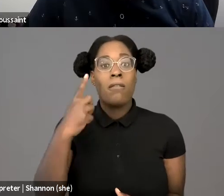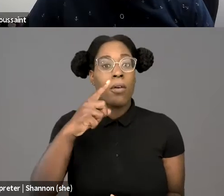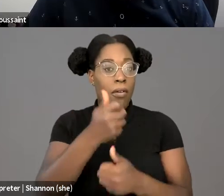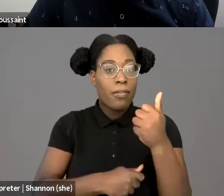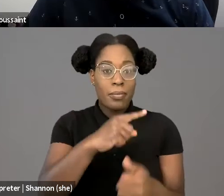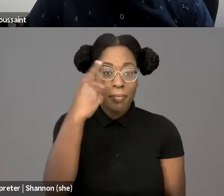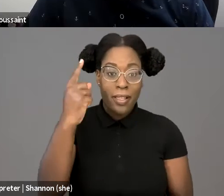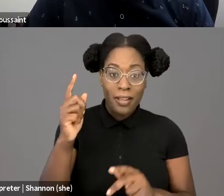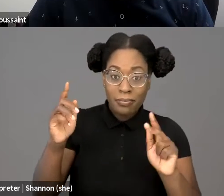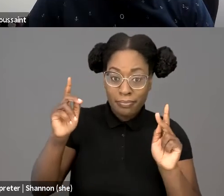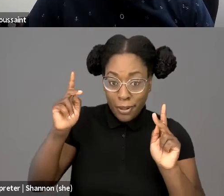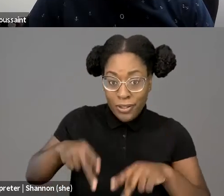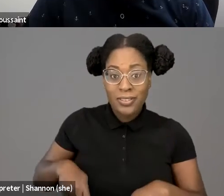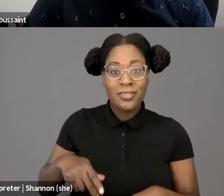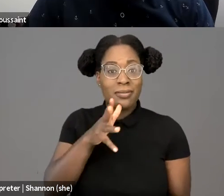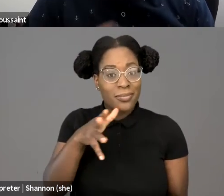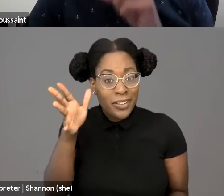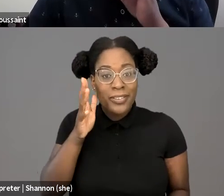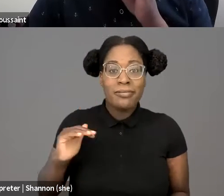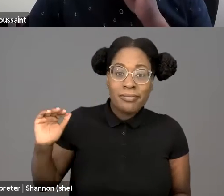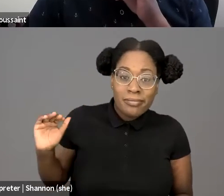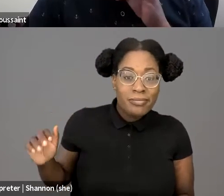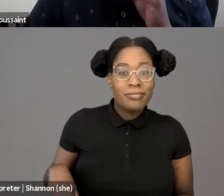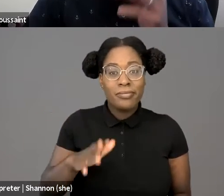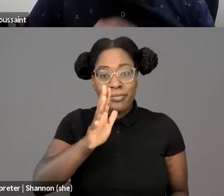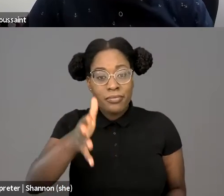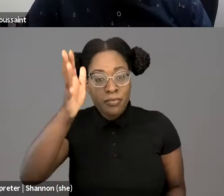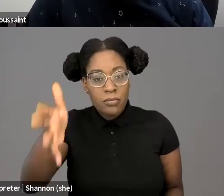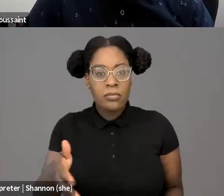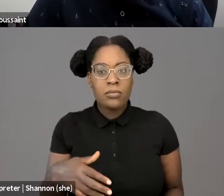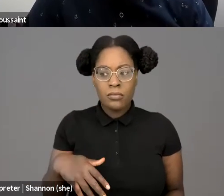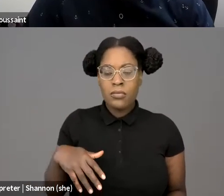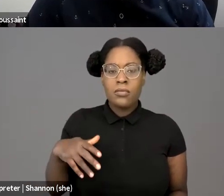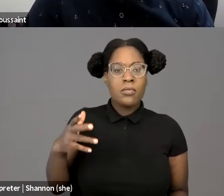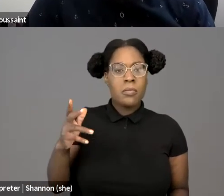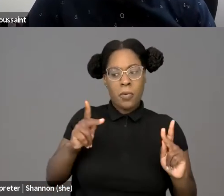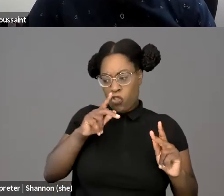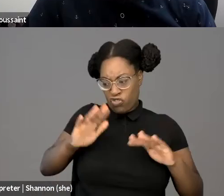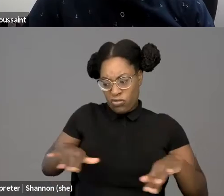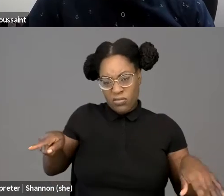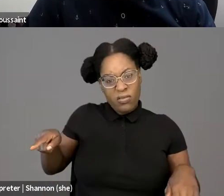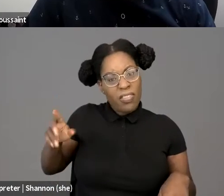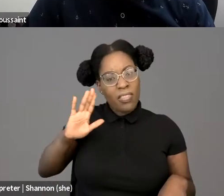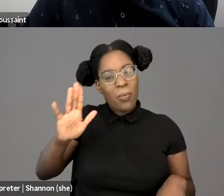are going to live in a very different world, one that is far more diverse, where they have the potential